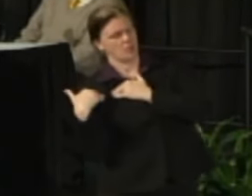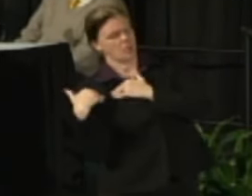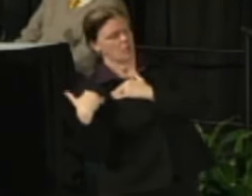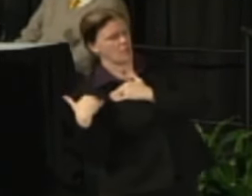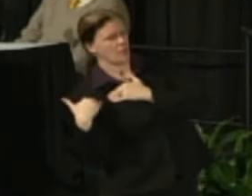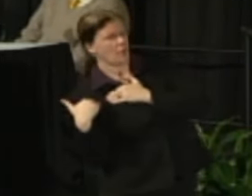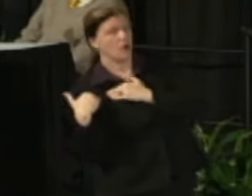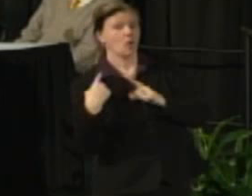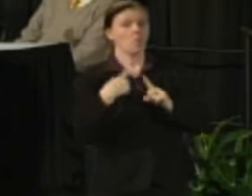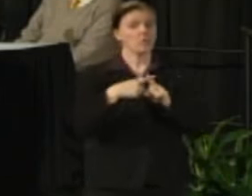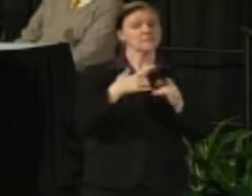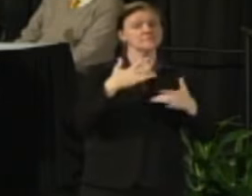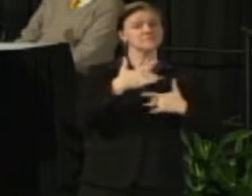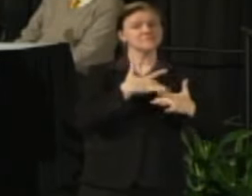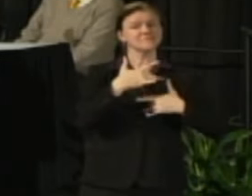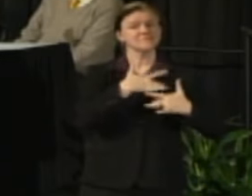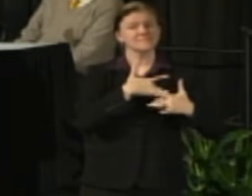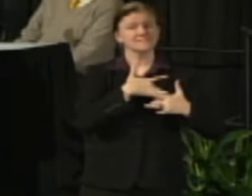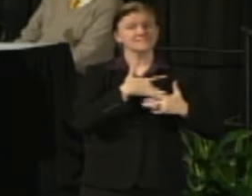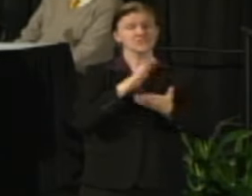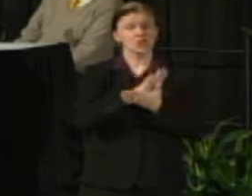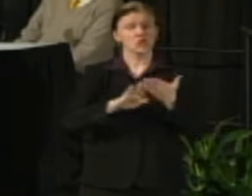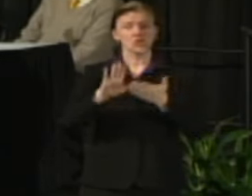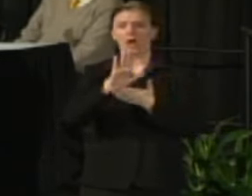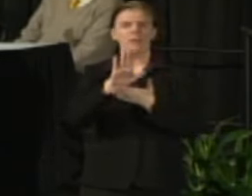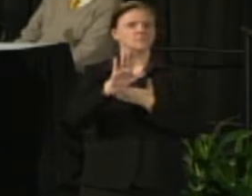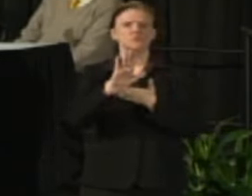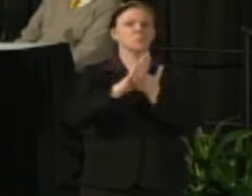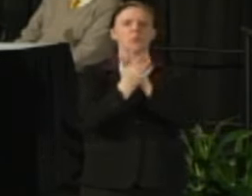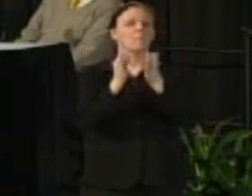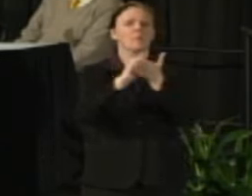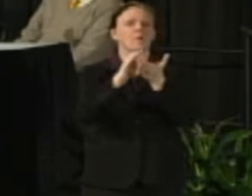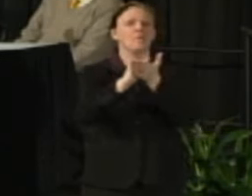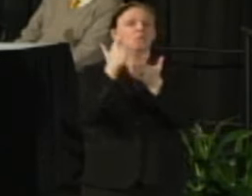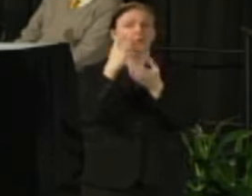but more concerning it's going to put college out of reach for some students.